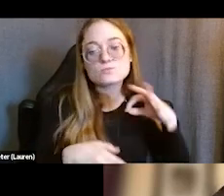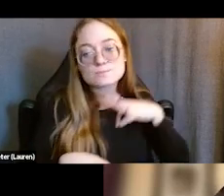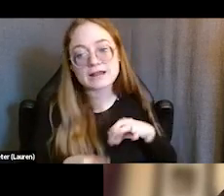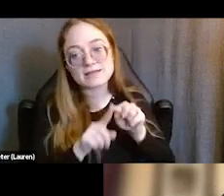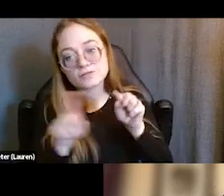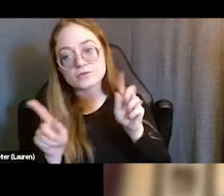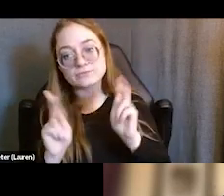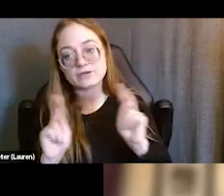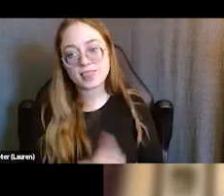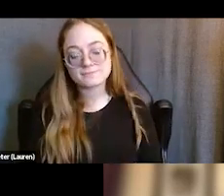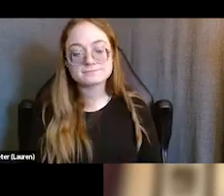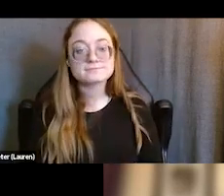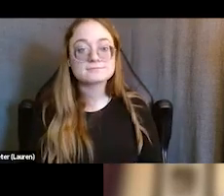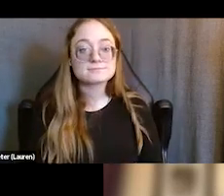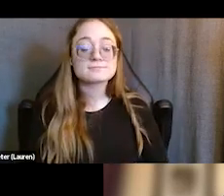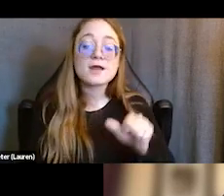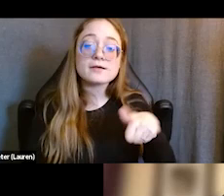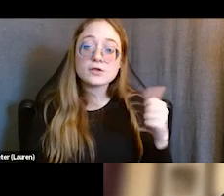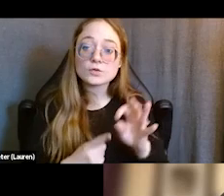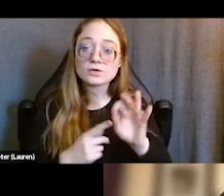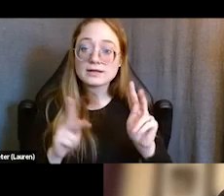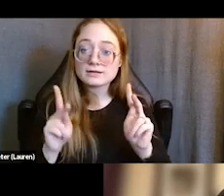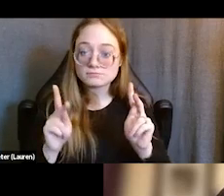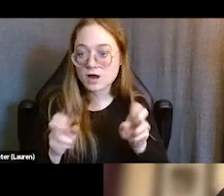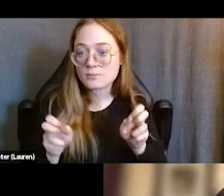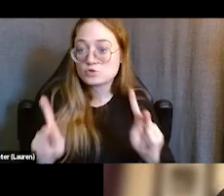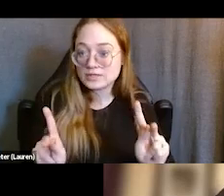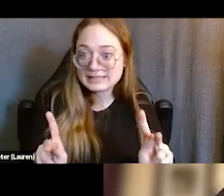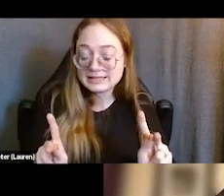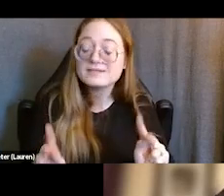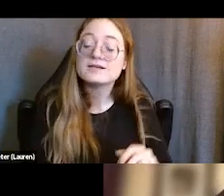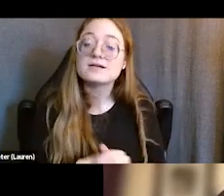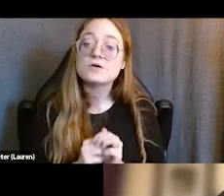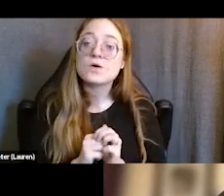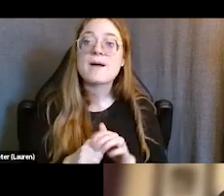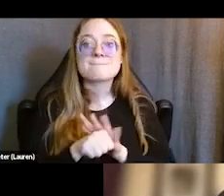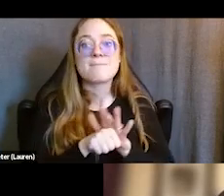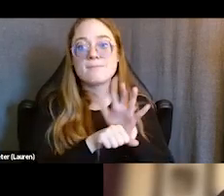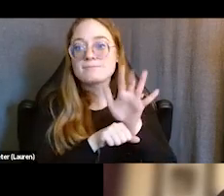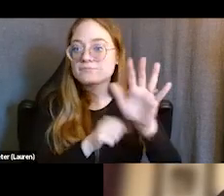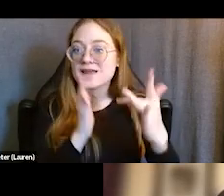Another unique opportunity to our geographic location is the abundance of tech trainings and jobs.